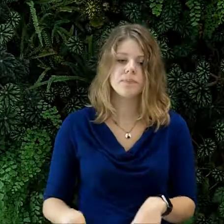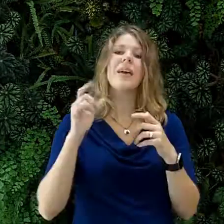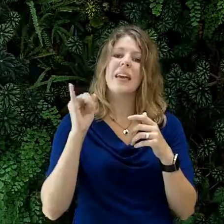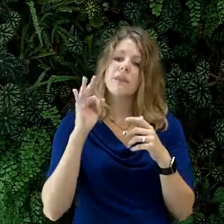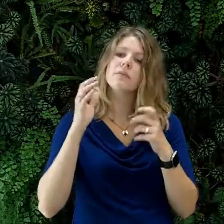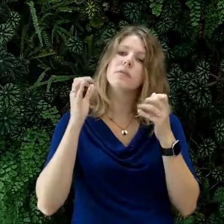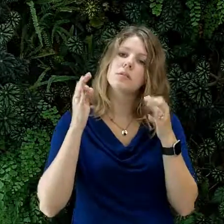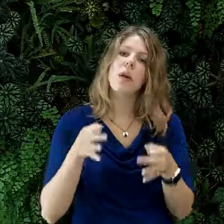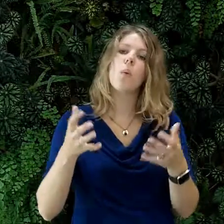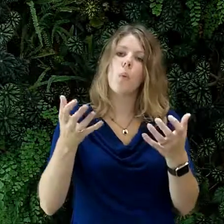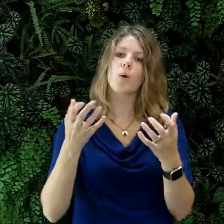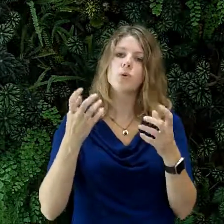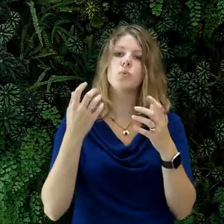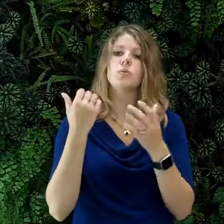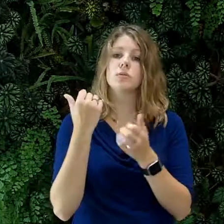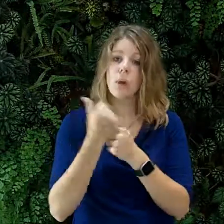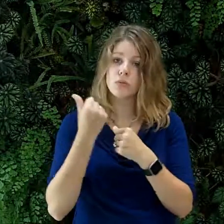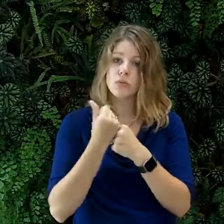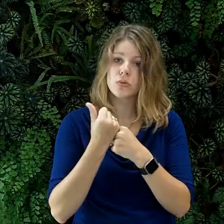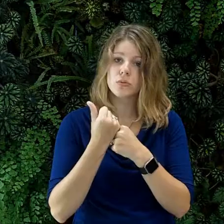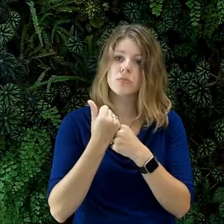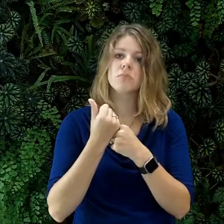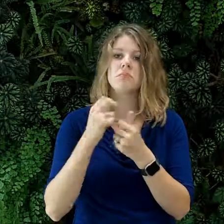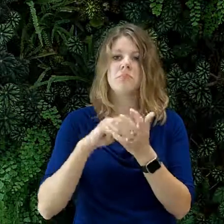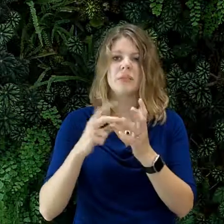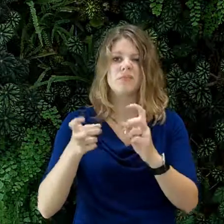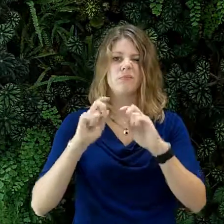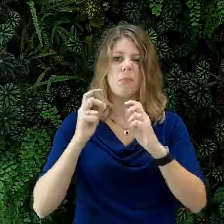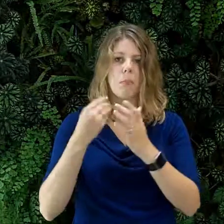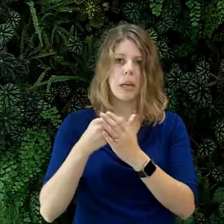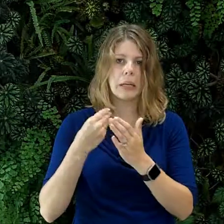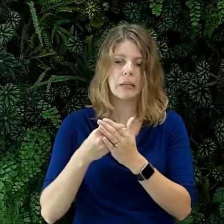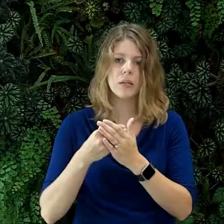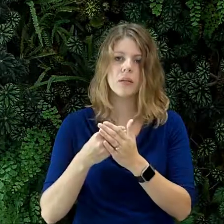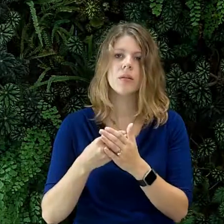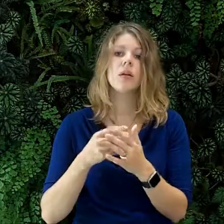If you would like to become a sponsor and donate money to our conference